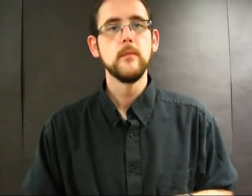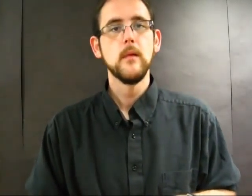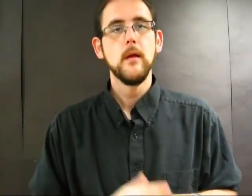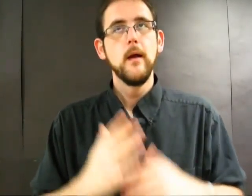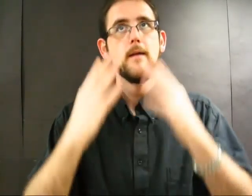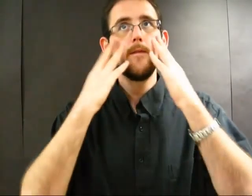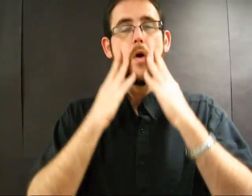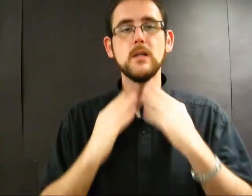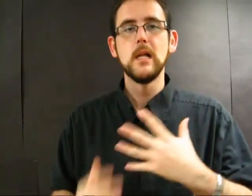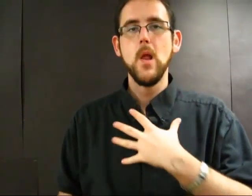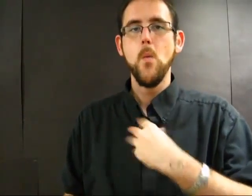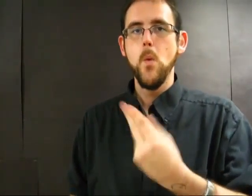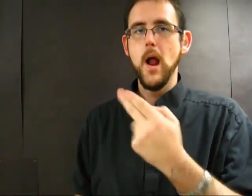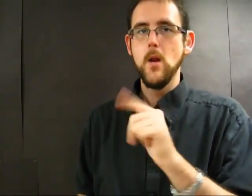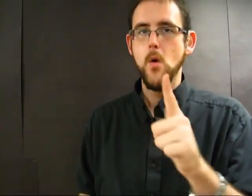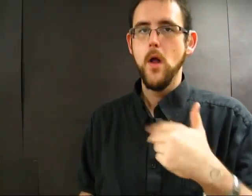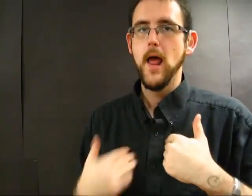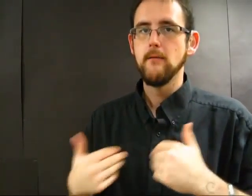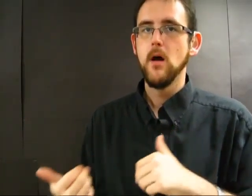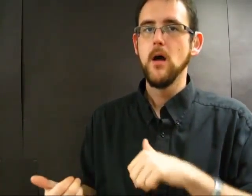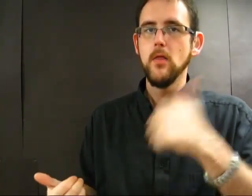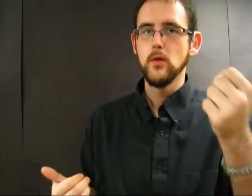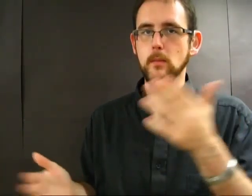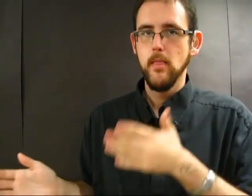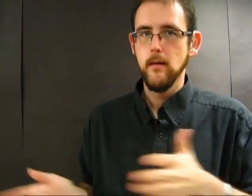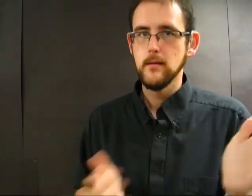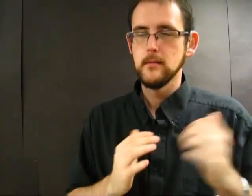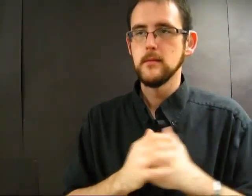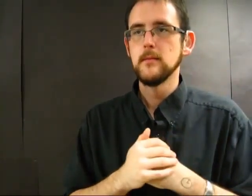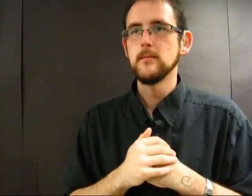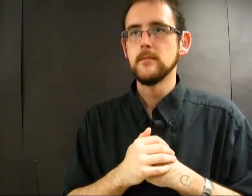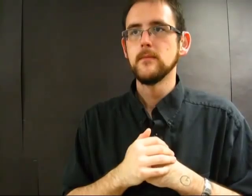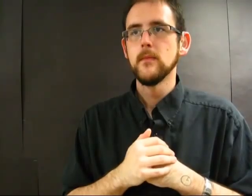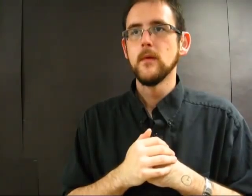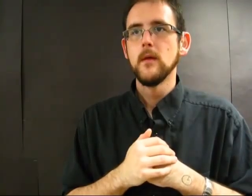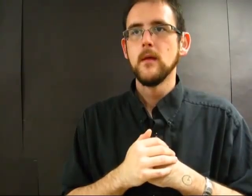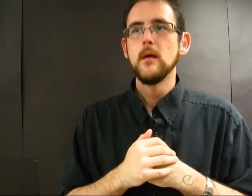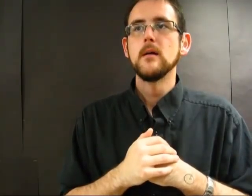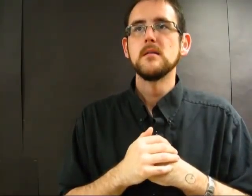Unfortunately, Whitehall has other plans.